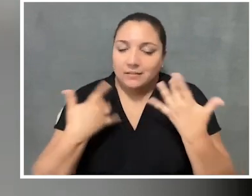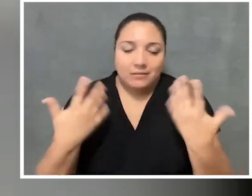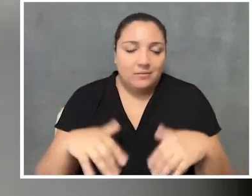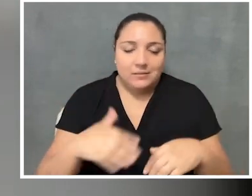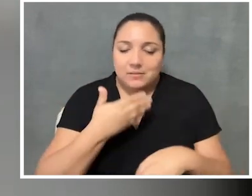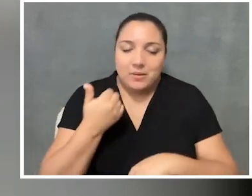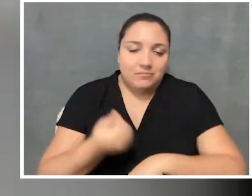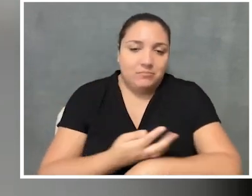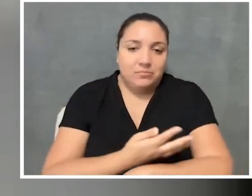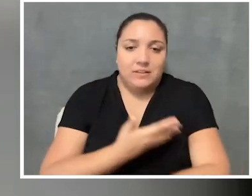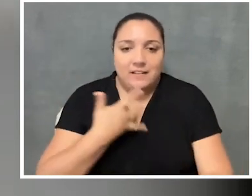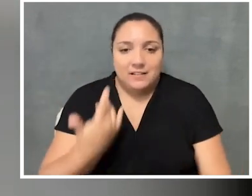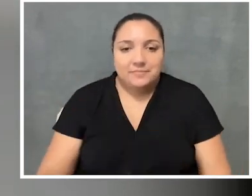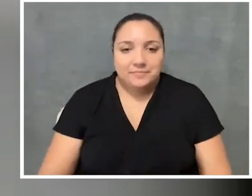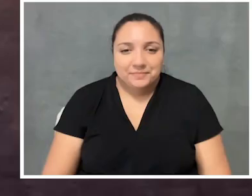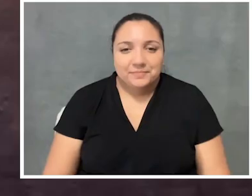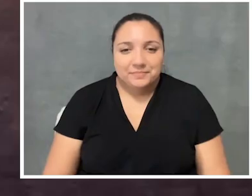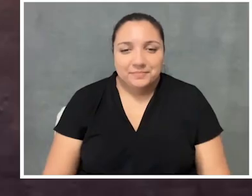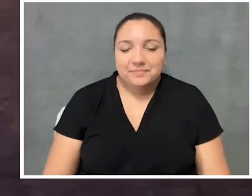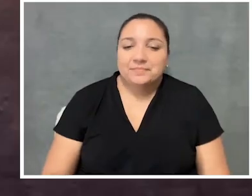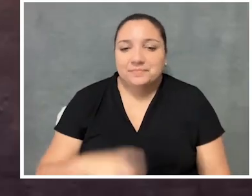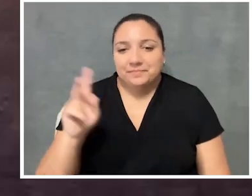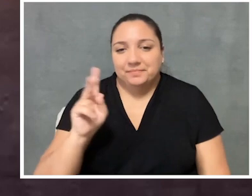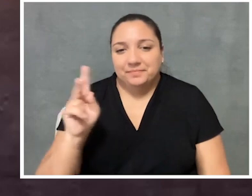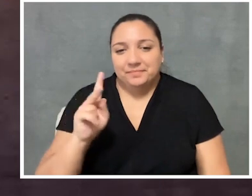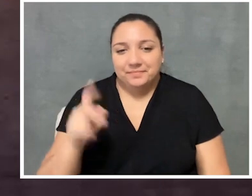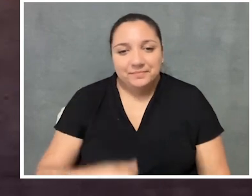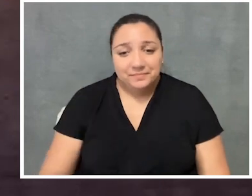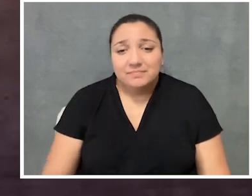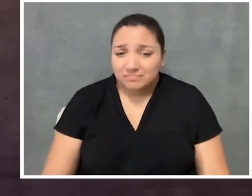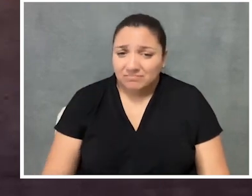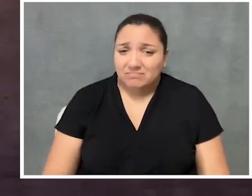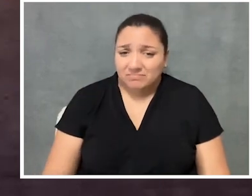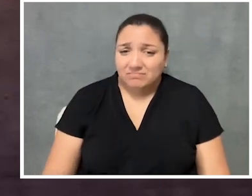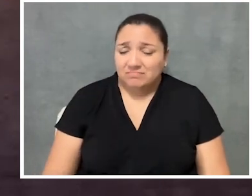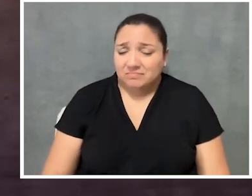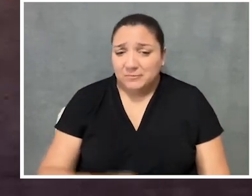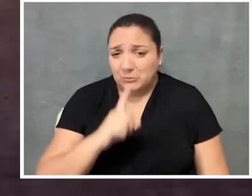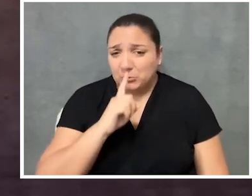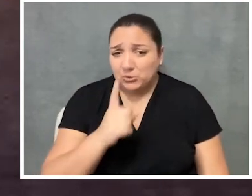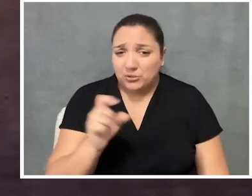that's the best feeling, I can imagine that it is. I am thinking that, really,